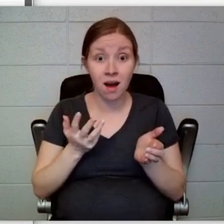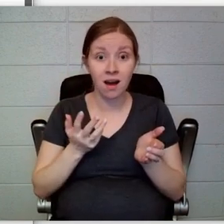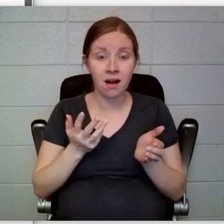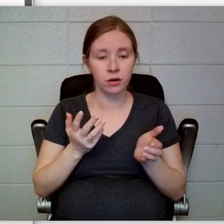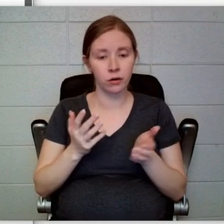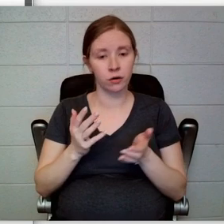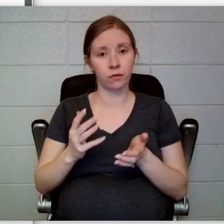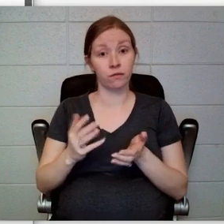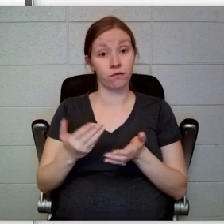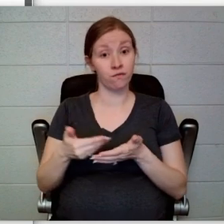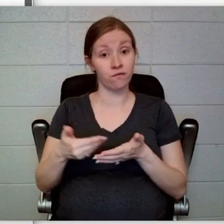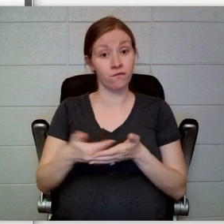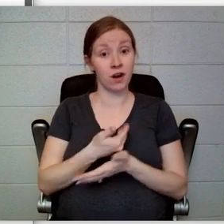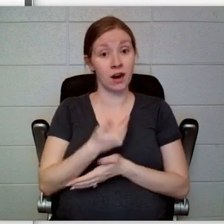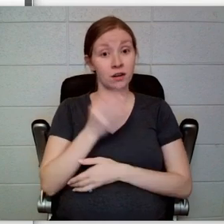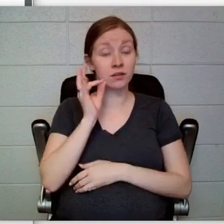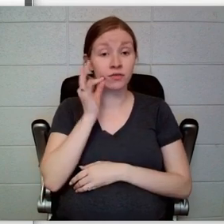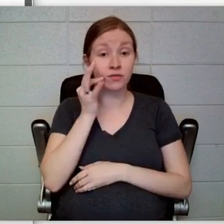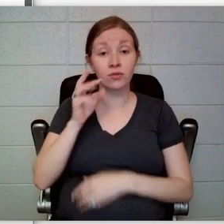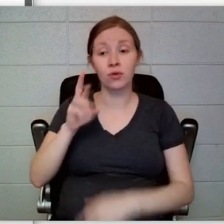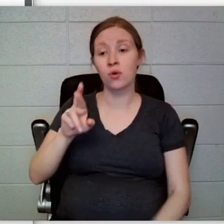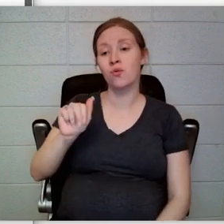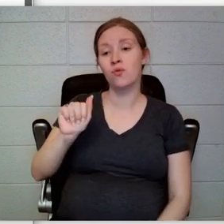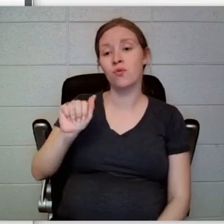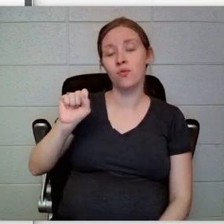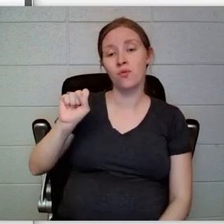fresh raspberries had been sprinkled on top of each of